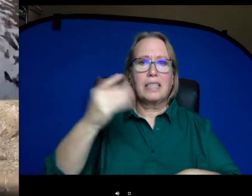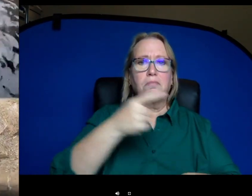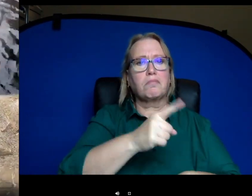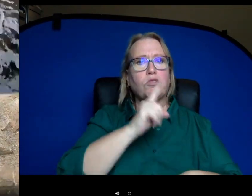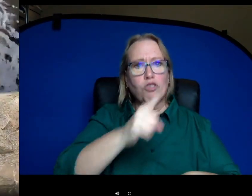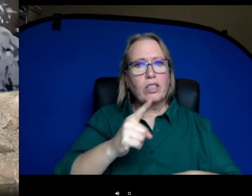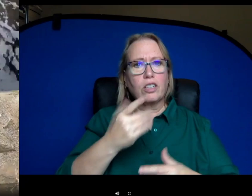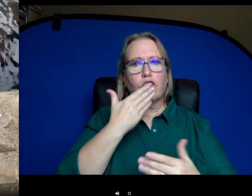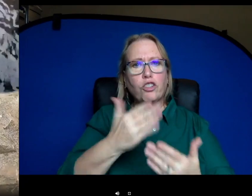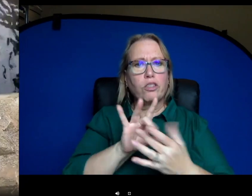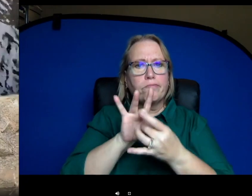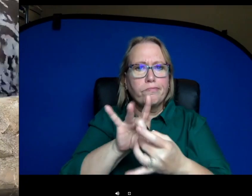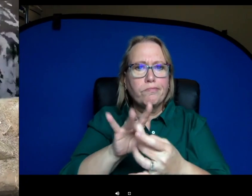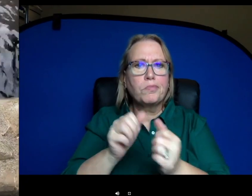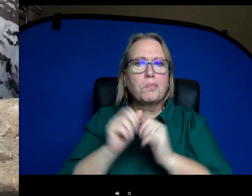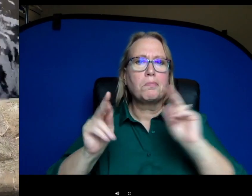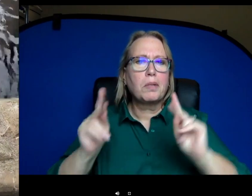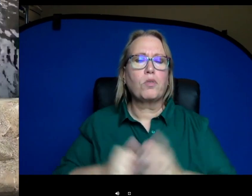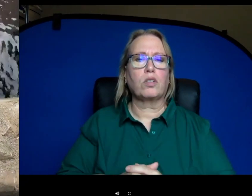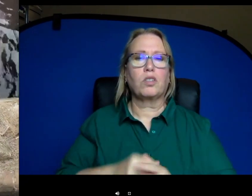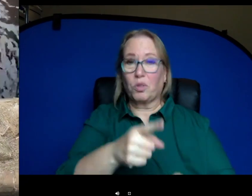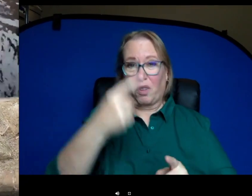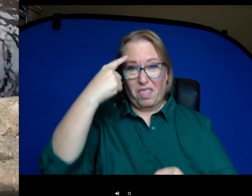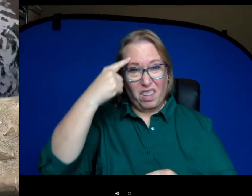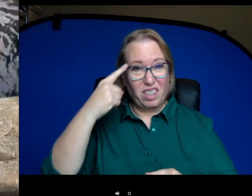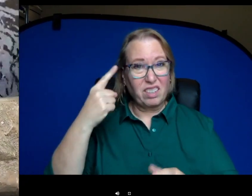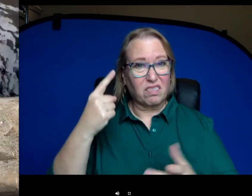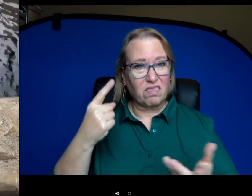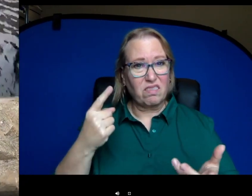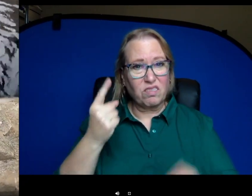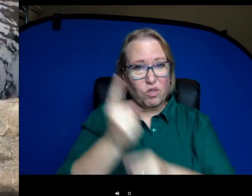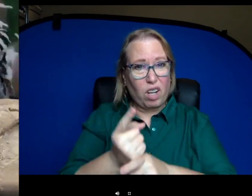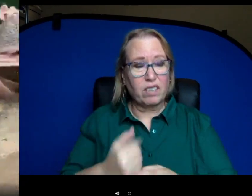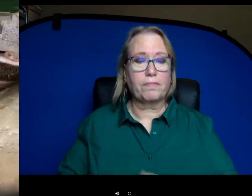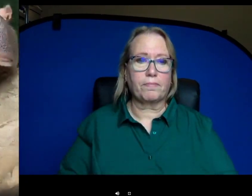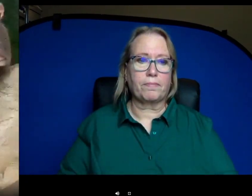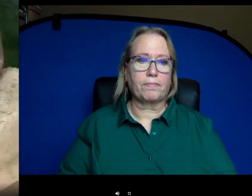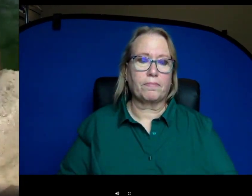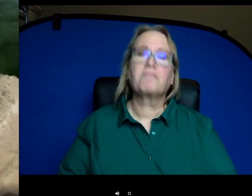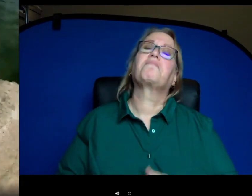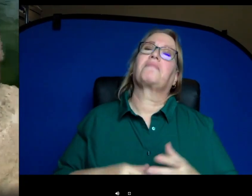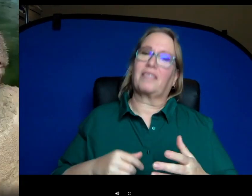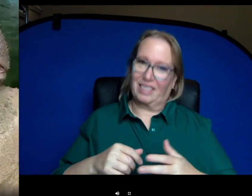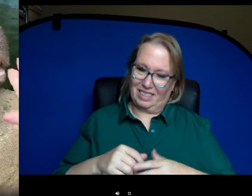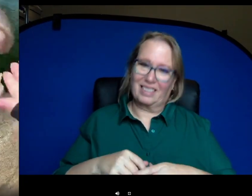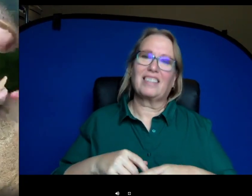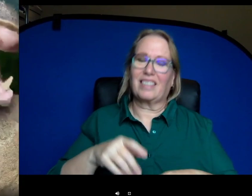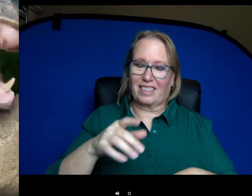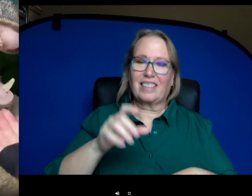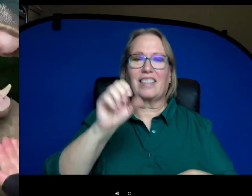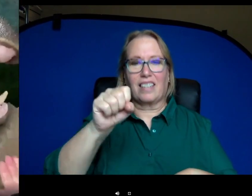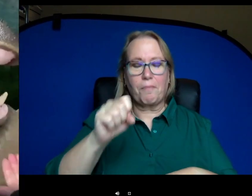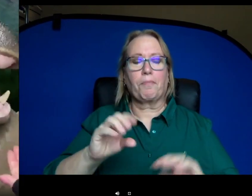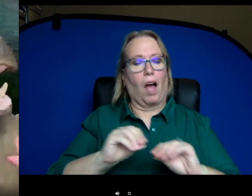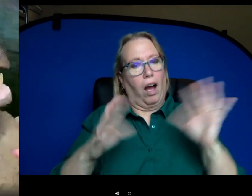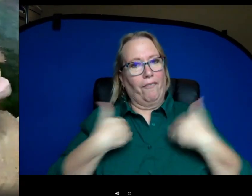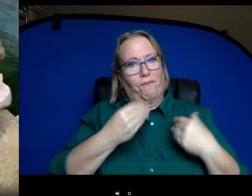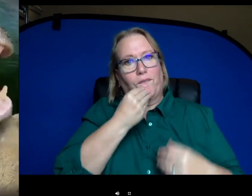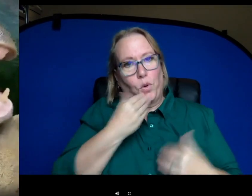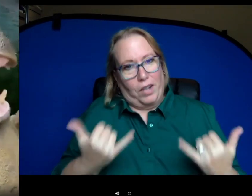has a good connection." Yeah, absolutely. "Do you think that's true?" Yeah, there's no doubt in my mind. So, obviously, there is food here right now. But if